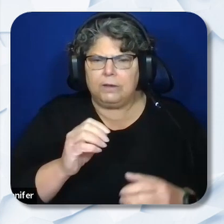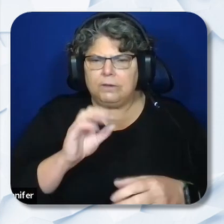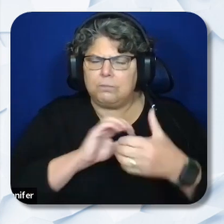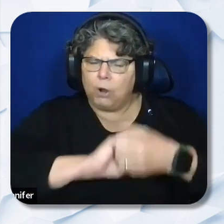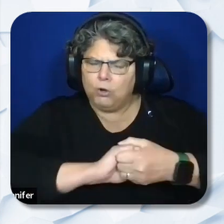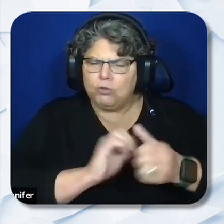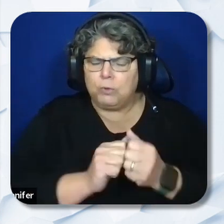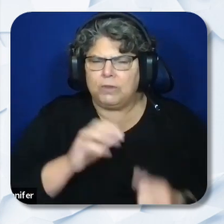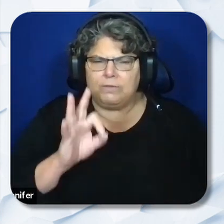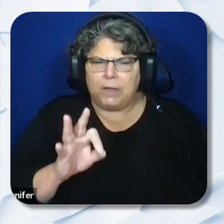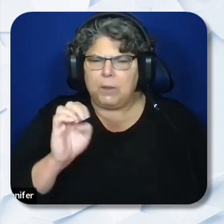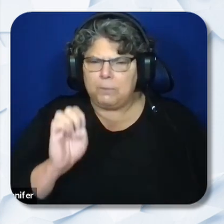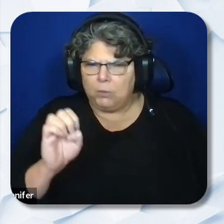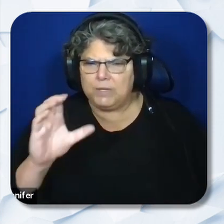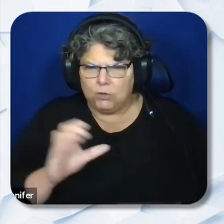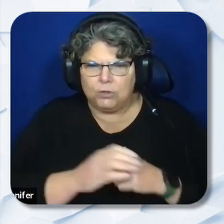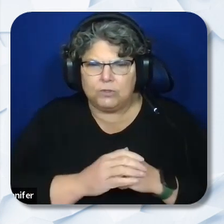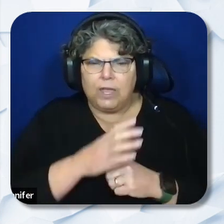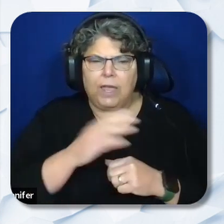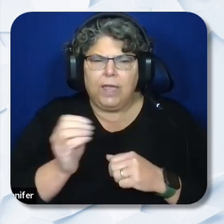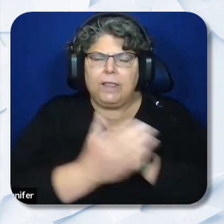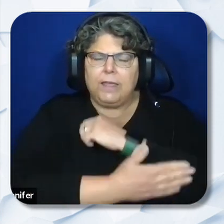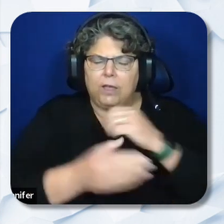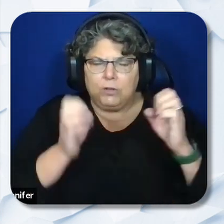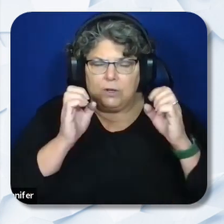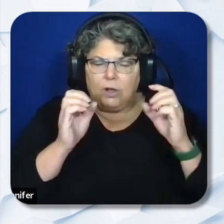and the inclusion of county offices of education as eligible applicants.